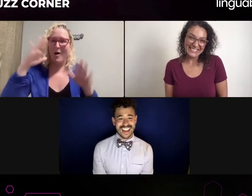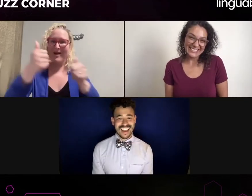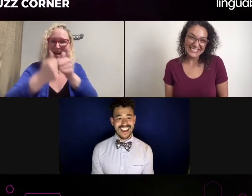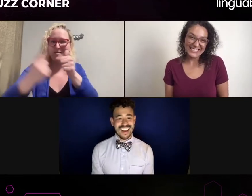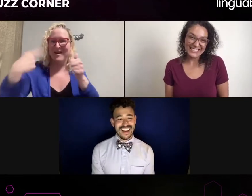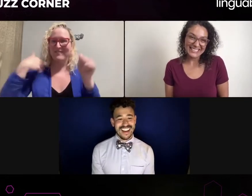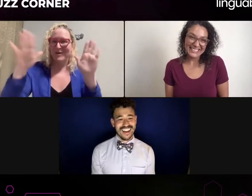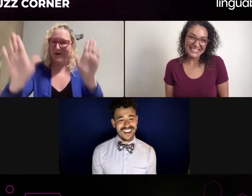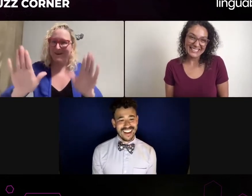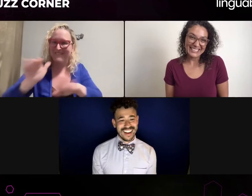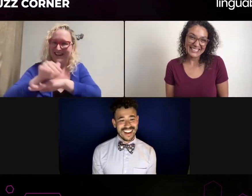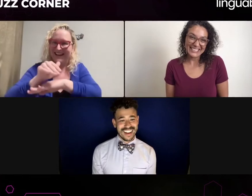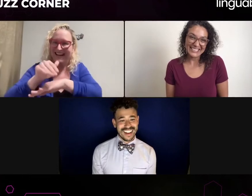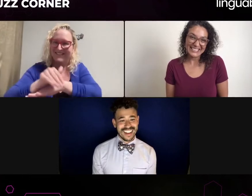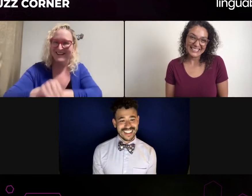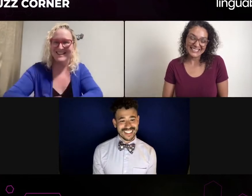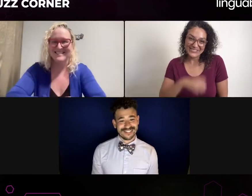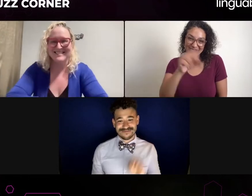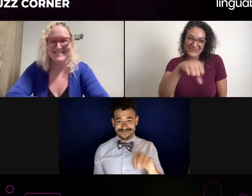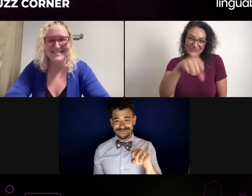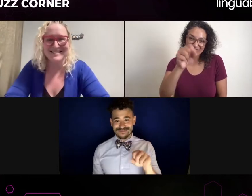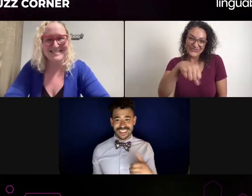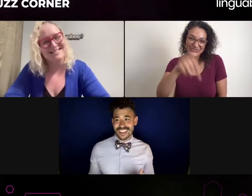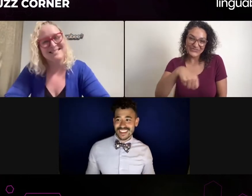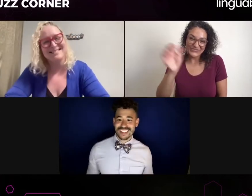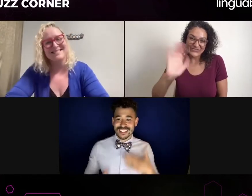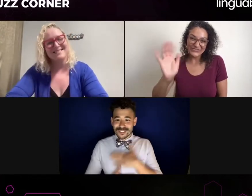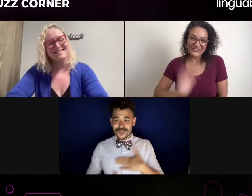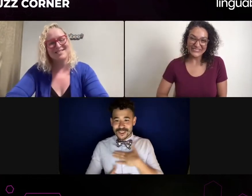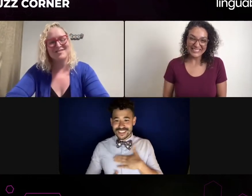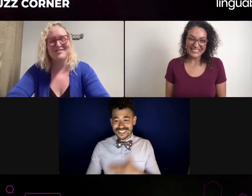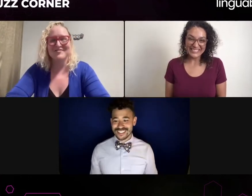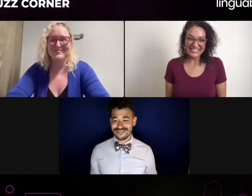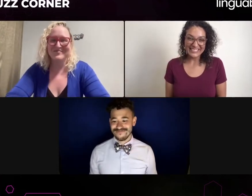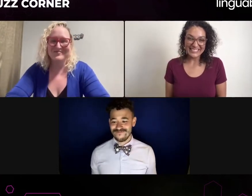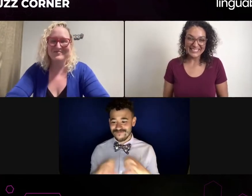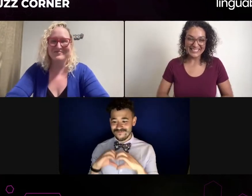And I'm like, "Wow, there's so many things that I never thought about."